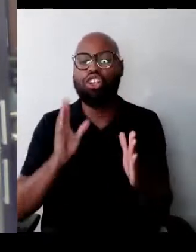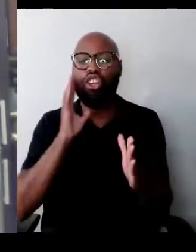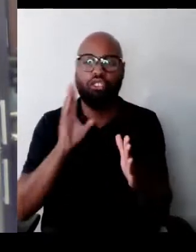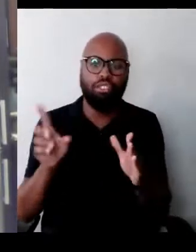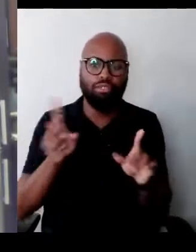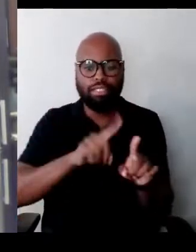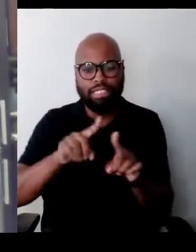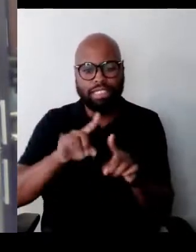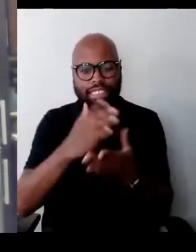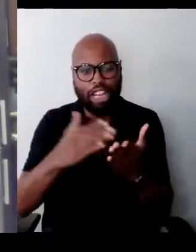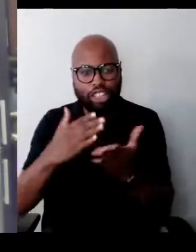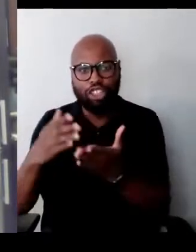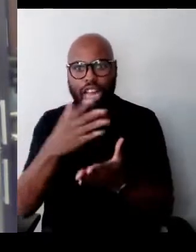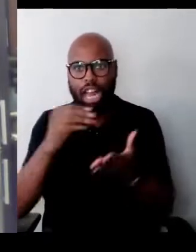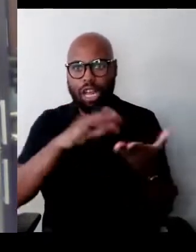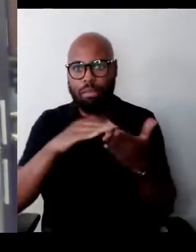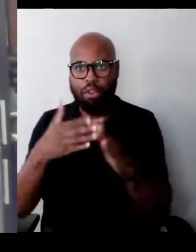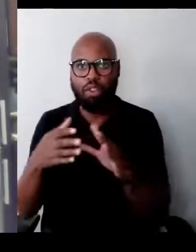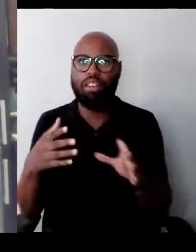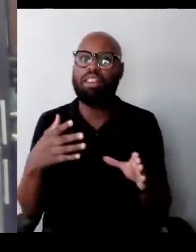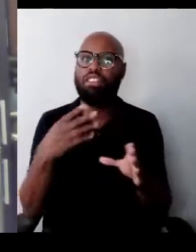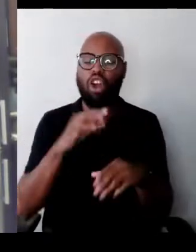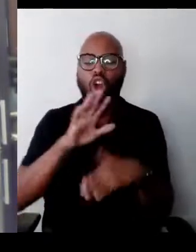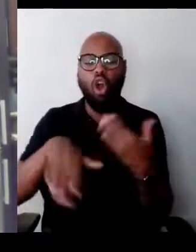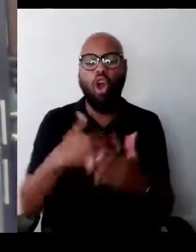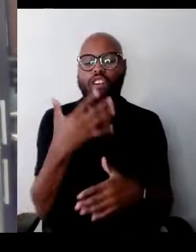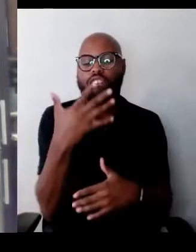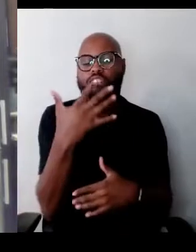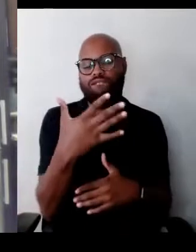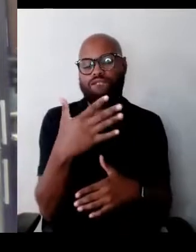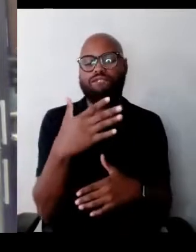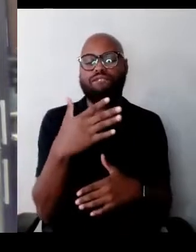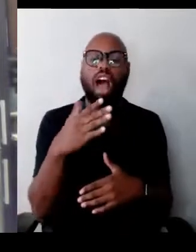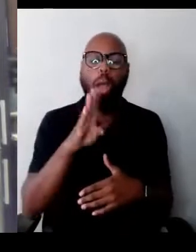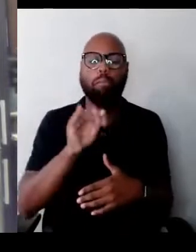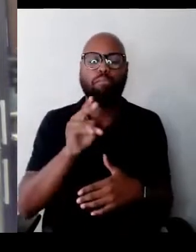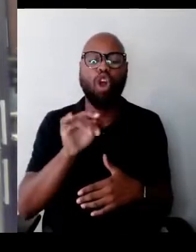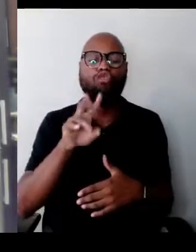throughout the five Boroughs. Their input has shaped and inspired our thinking